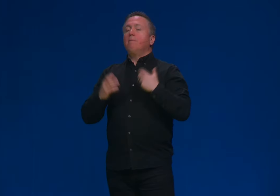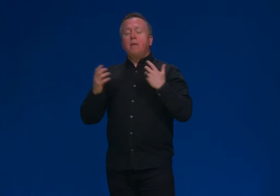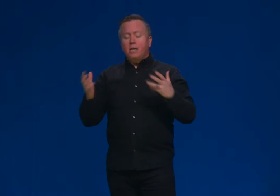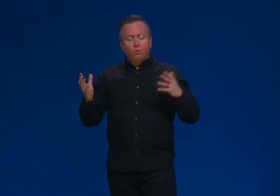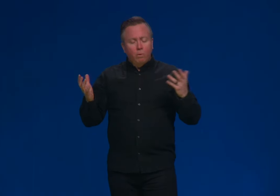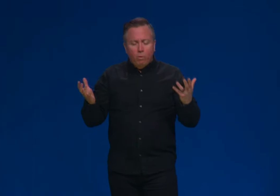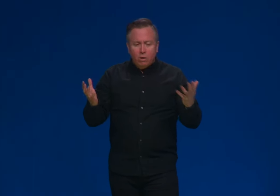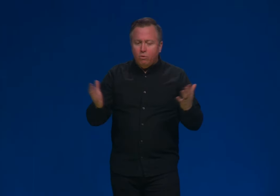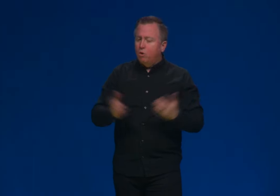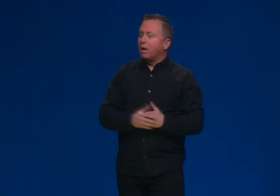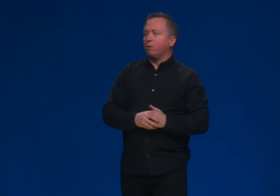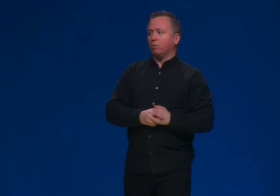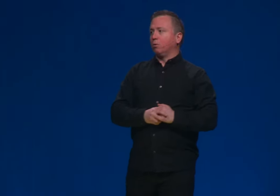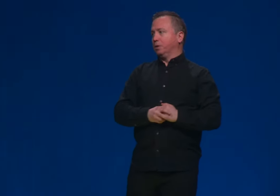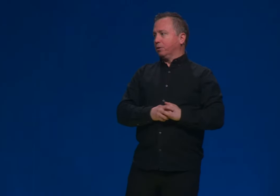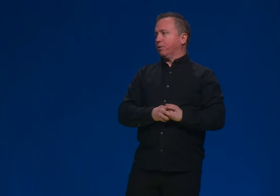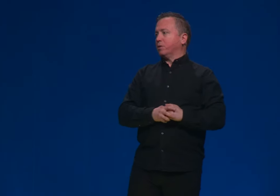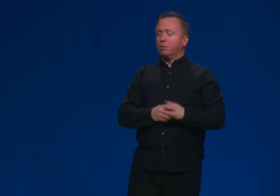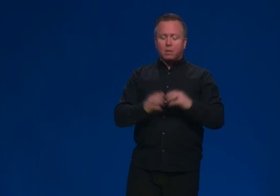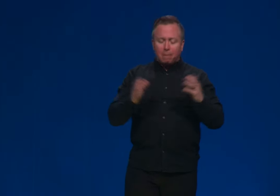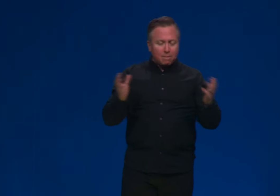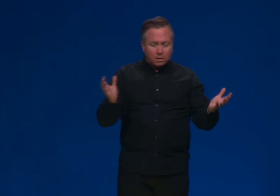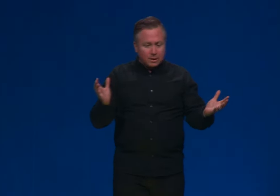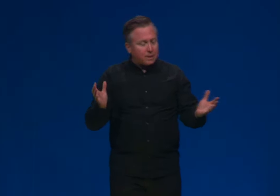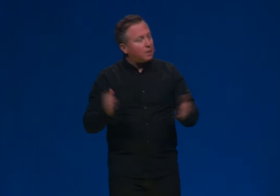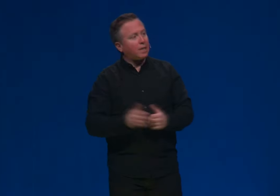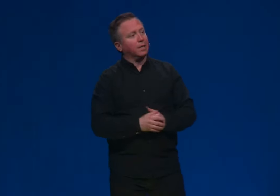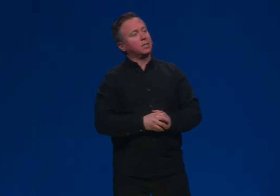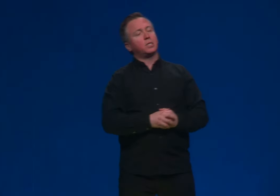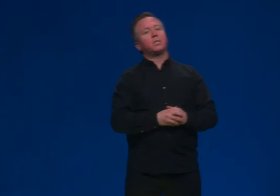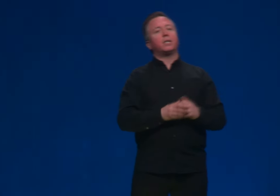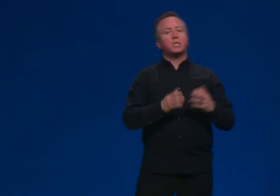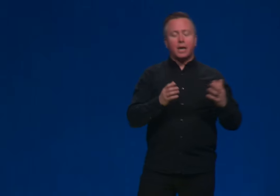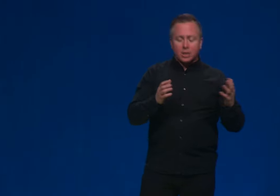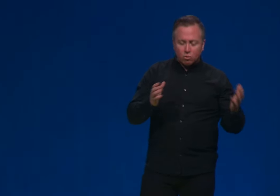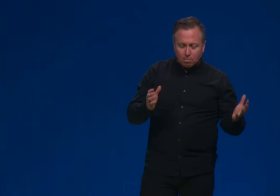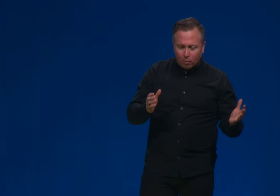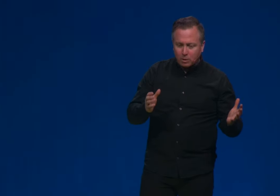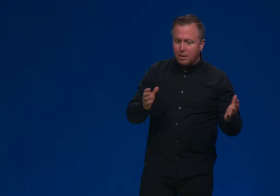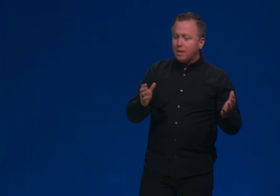It means we don't know how old the Earth is. The Bible at least doesn't tell us this is not a science report.